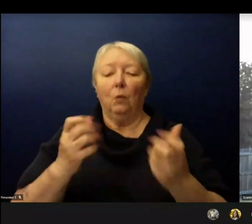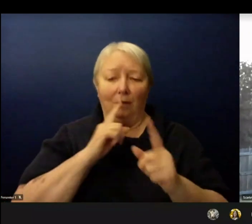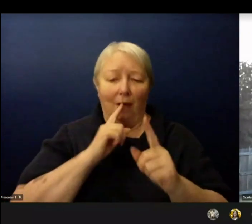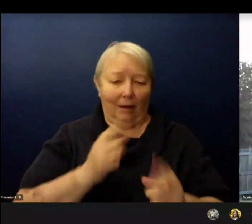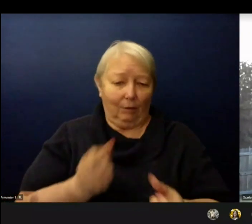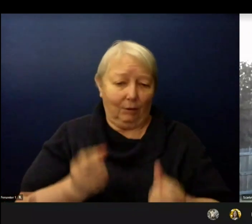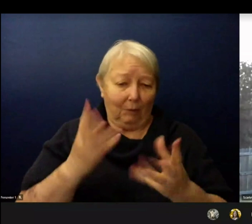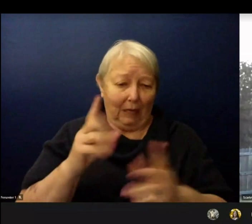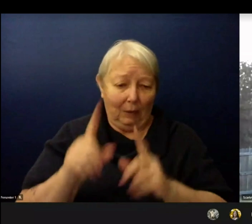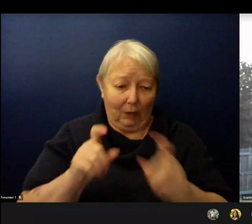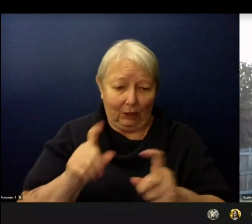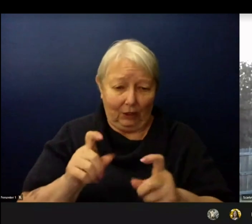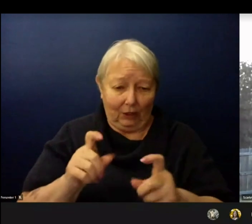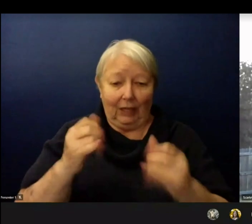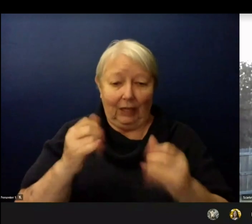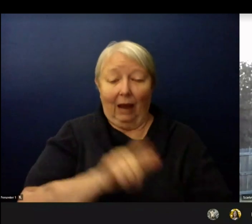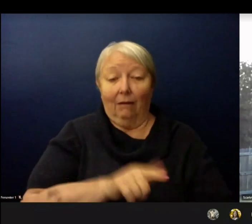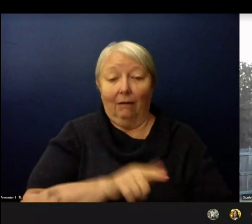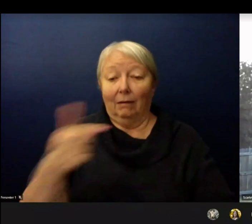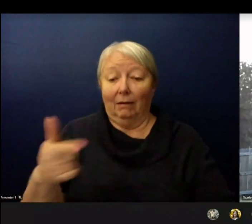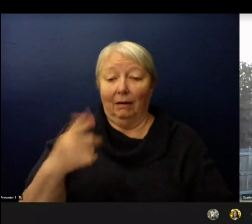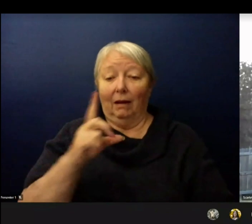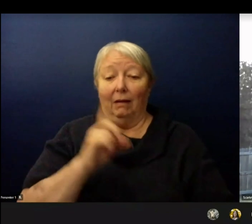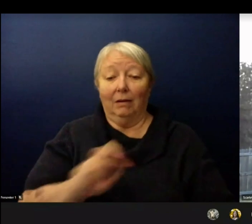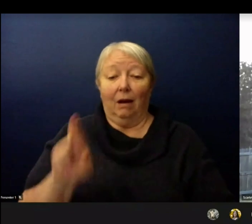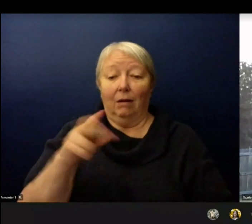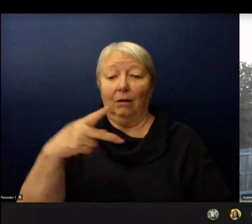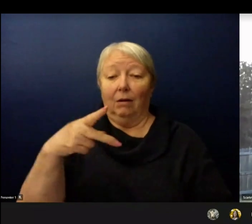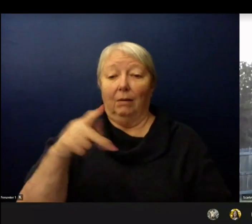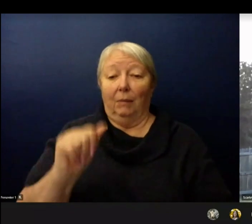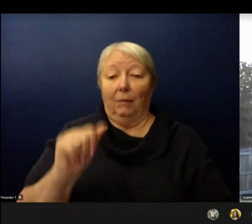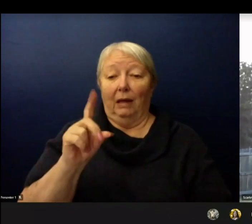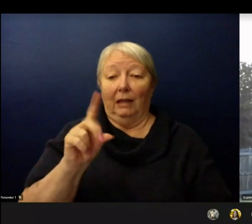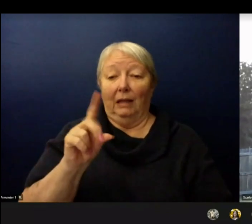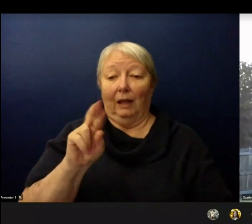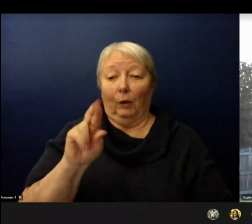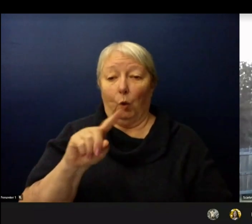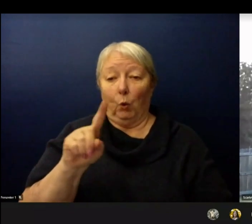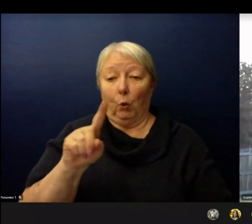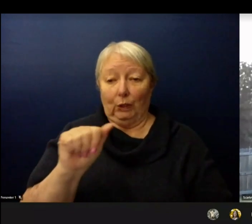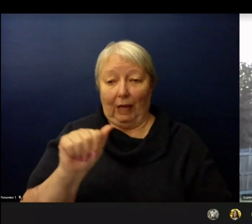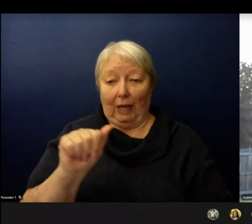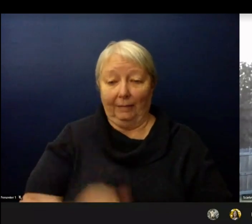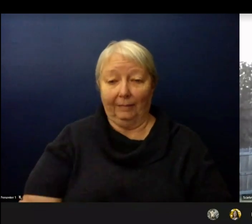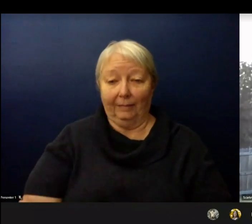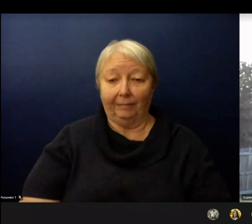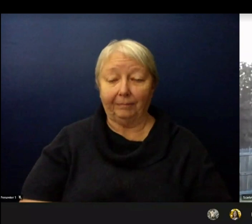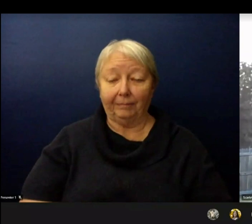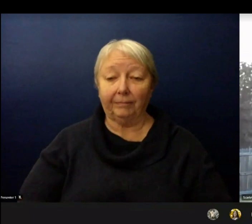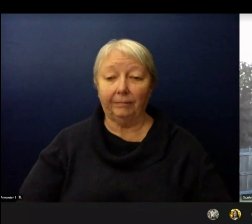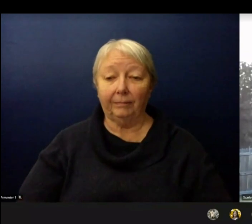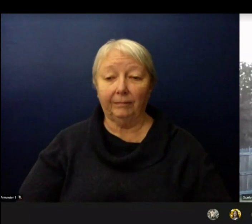And with that I'll pass it over to Dr. Pedroza. Welcome, Dr. Pedroza. Thank you.